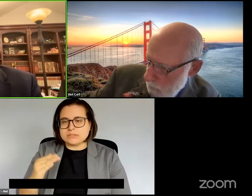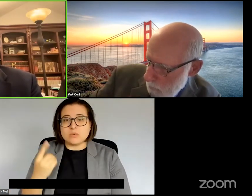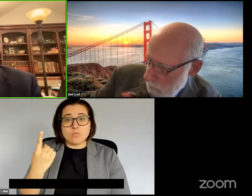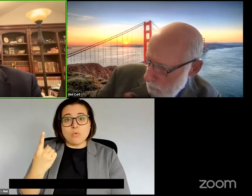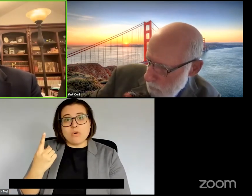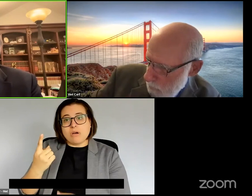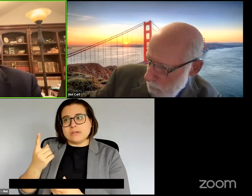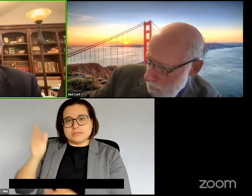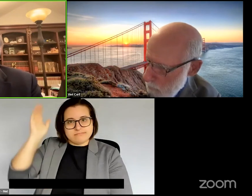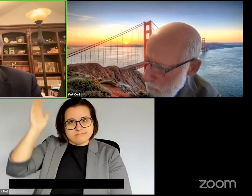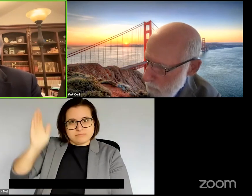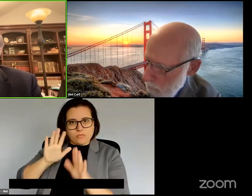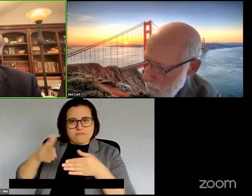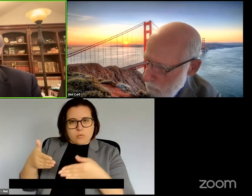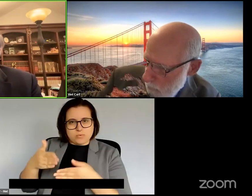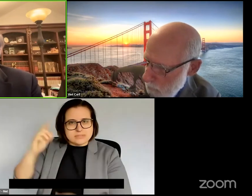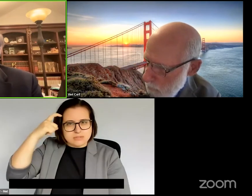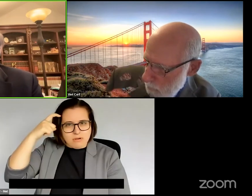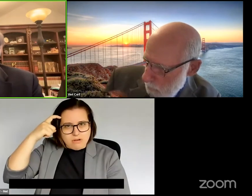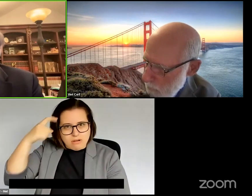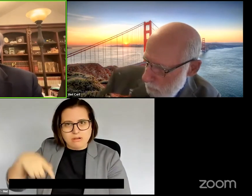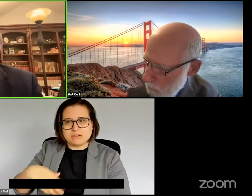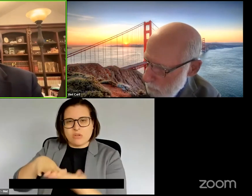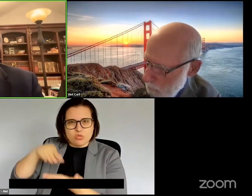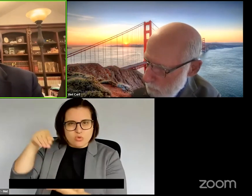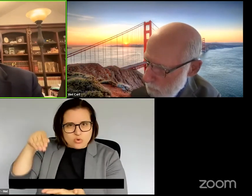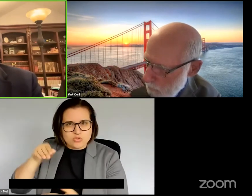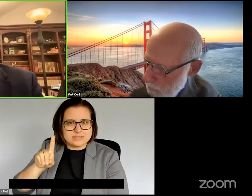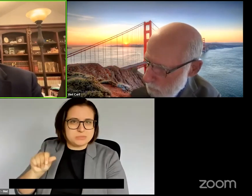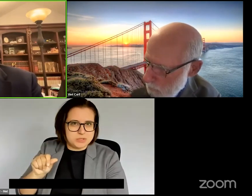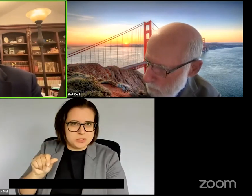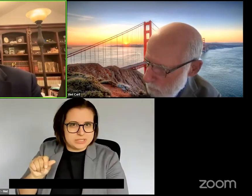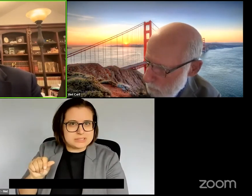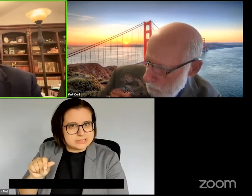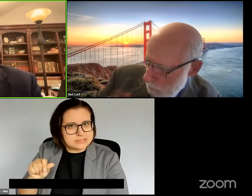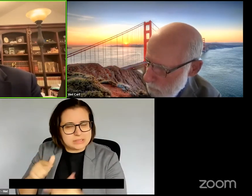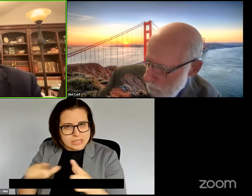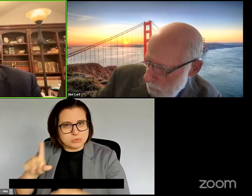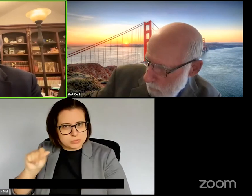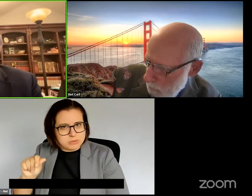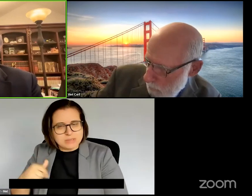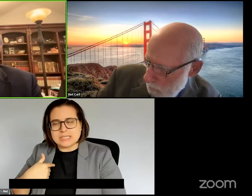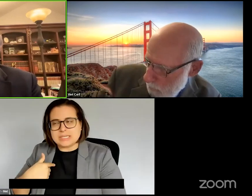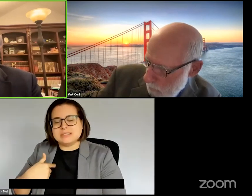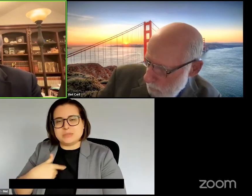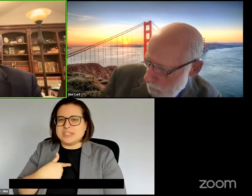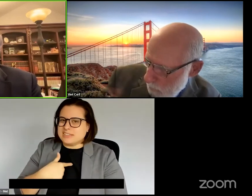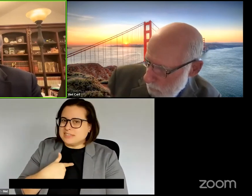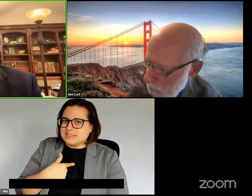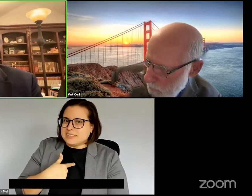This is an area where we really don't do well today in terms of being able to provide really